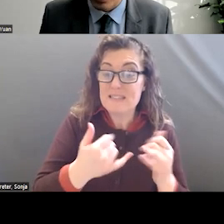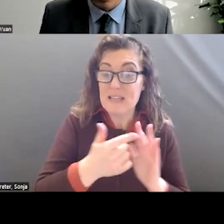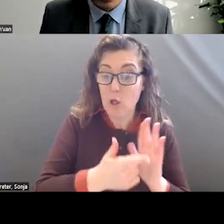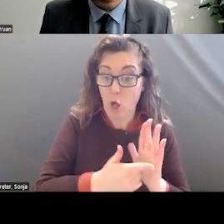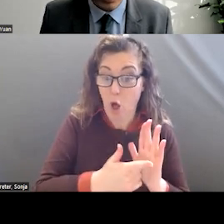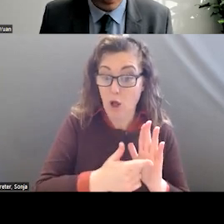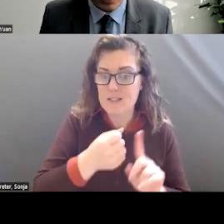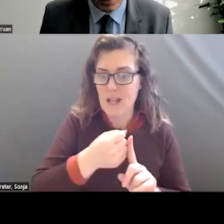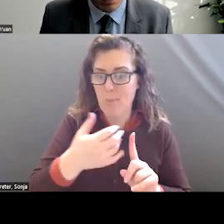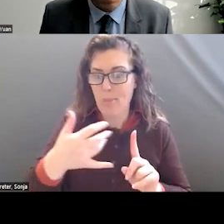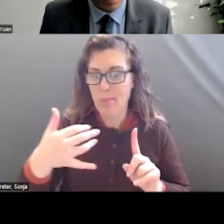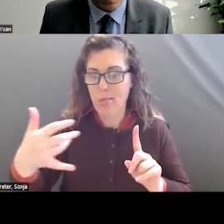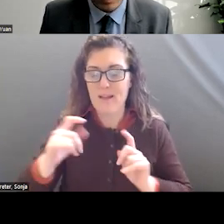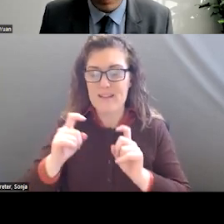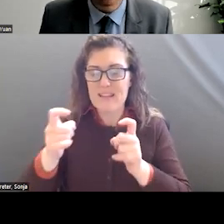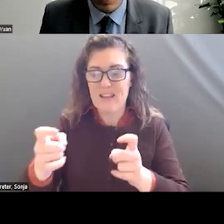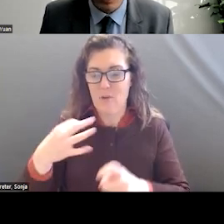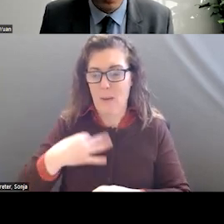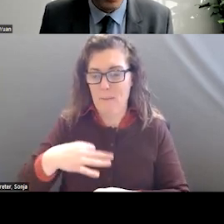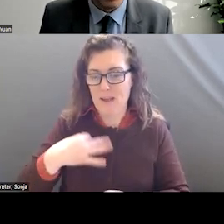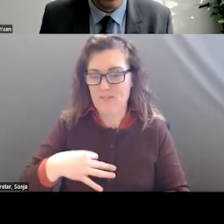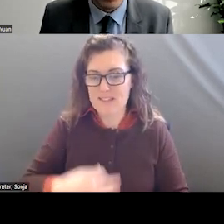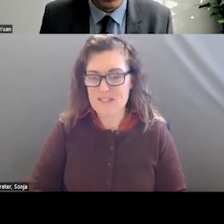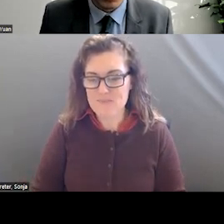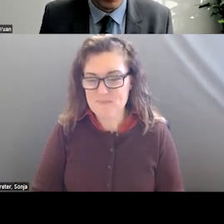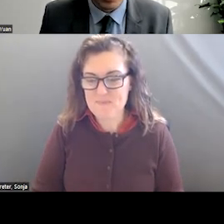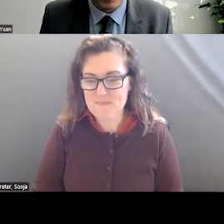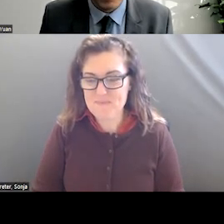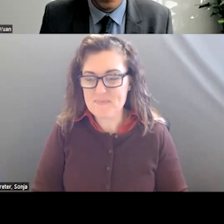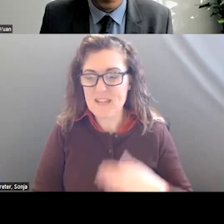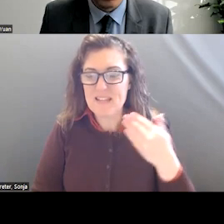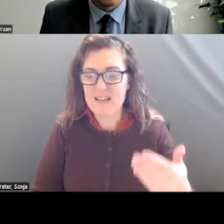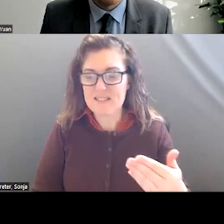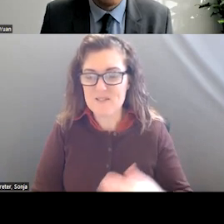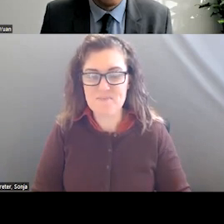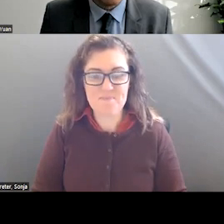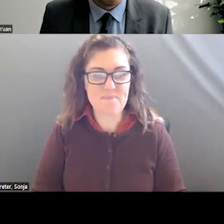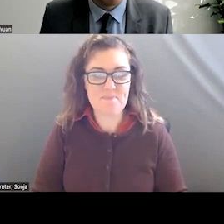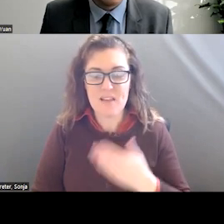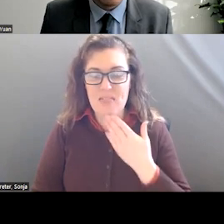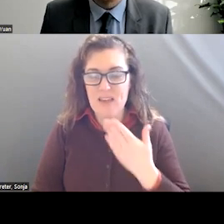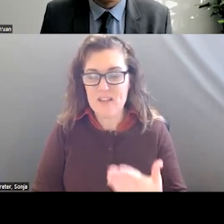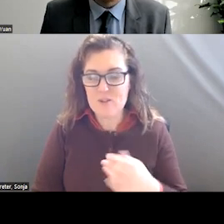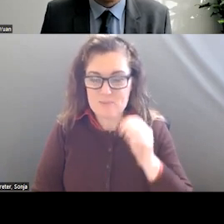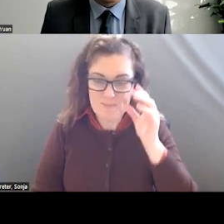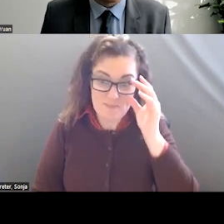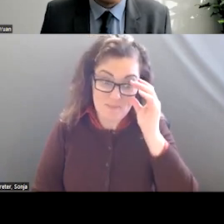THE BENEFIT THEY ARE ENTITLED TOO. NEXT SLIDE. CREATION OF NATIONAL